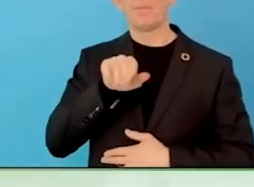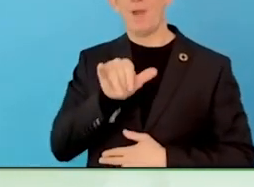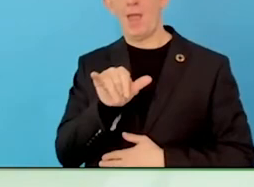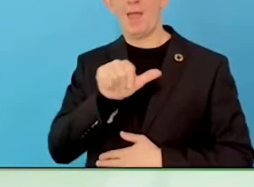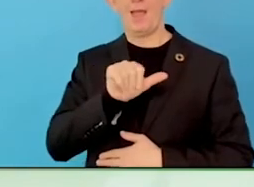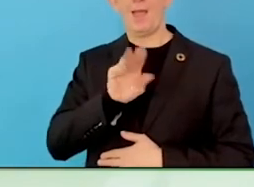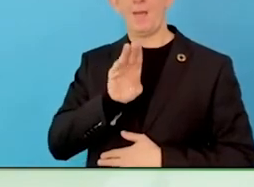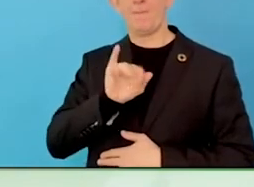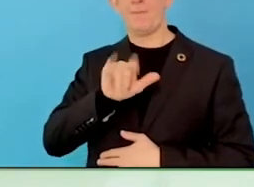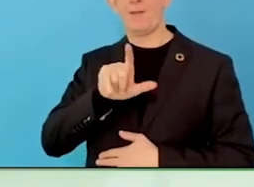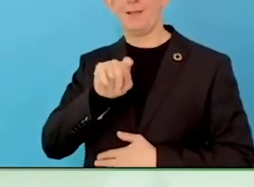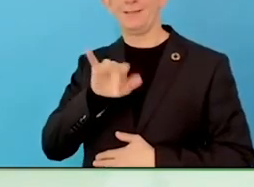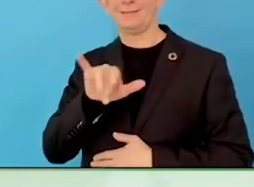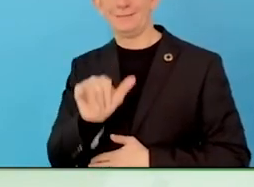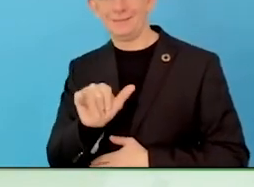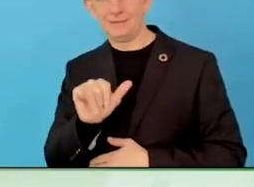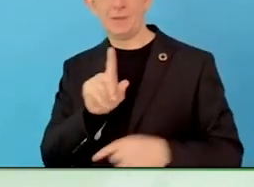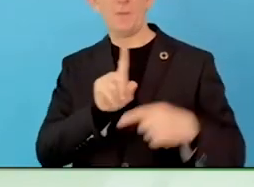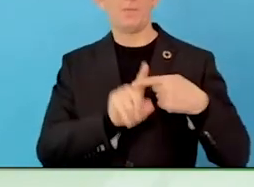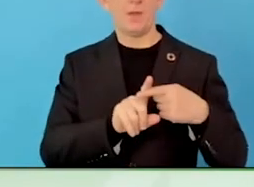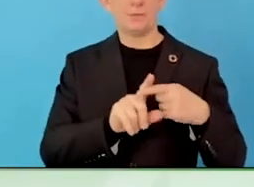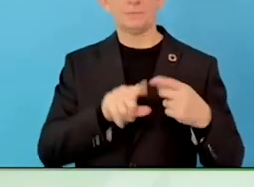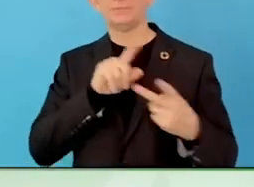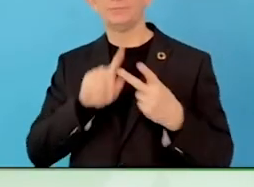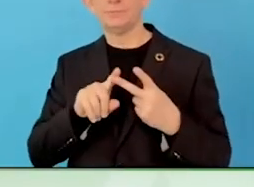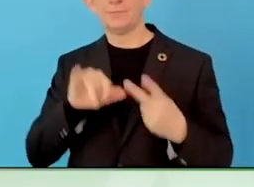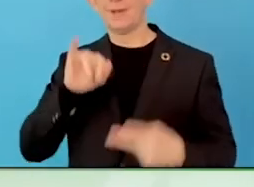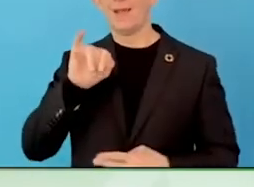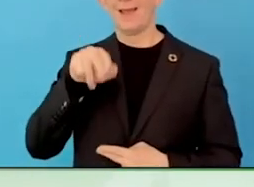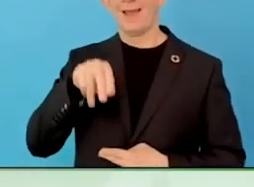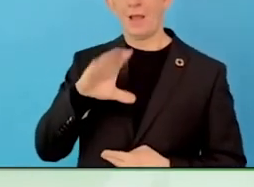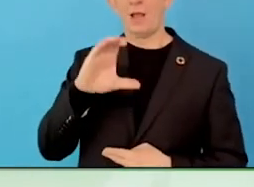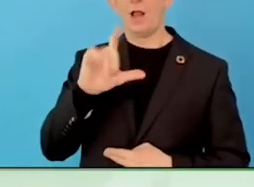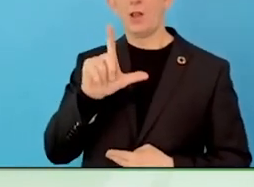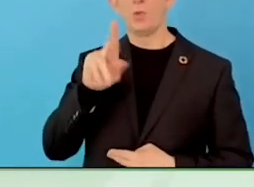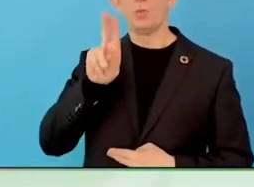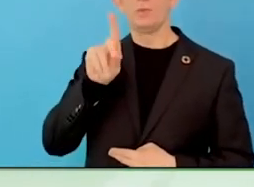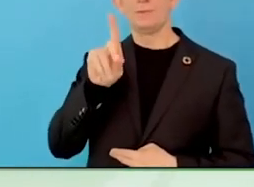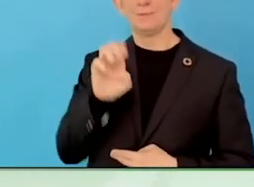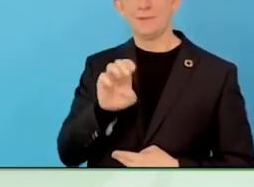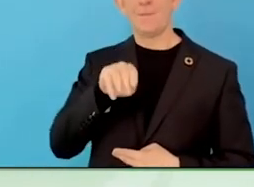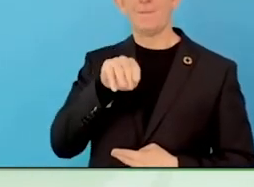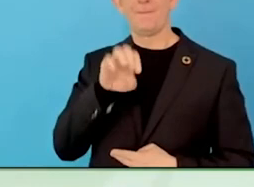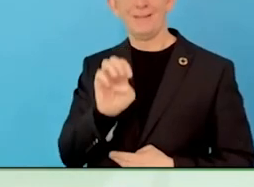dropping boarding for job market and wondering why it is not having the impact.